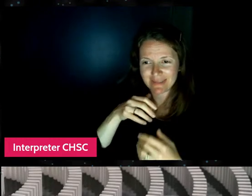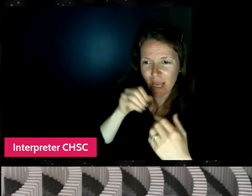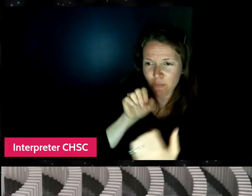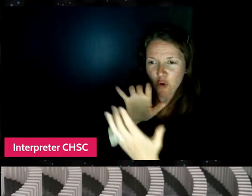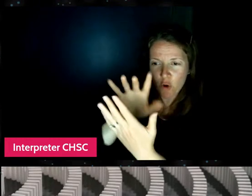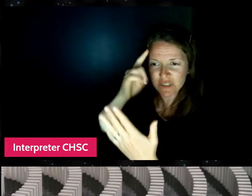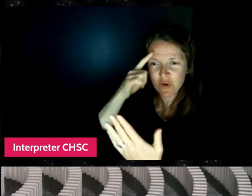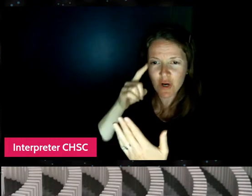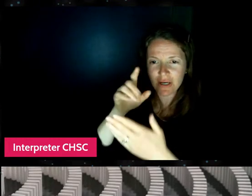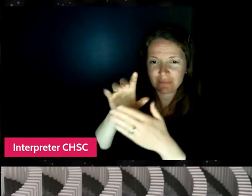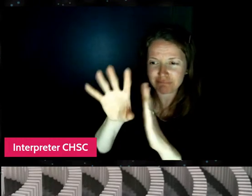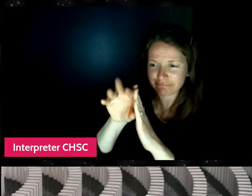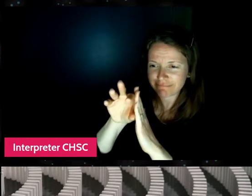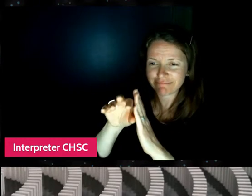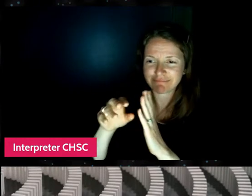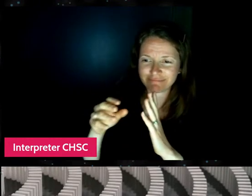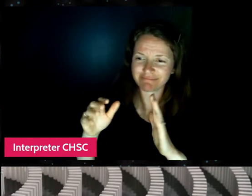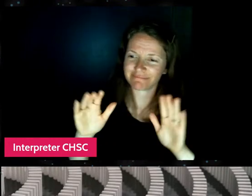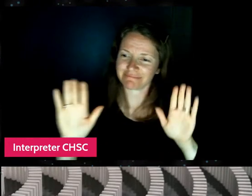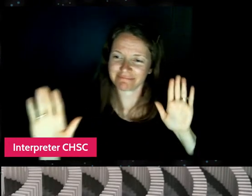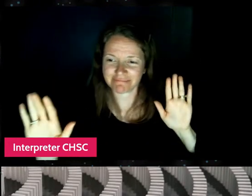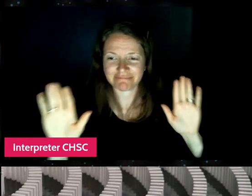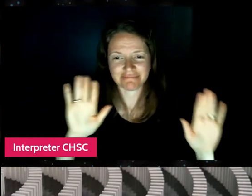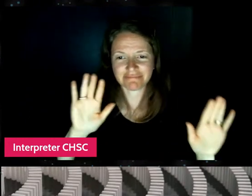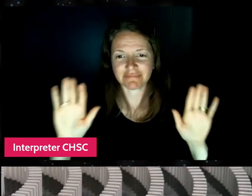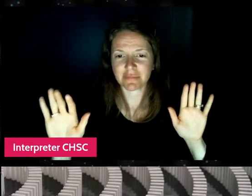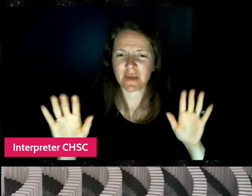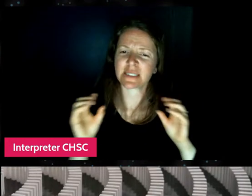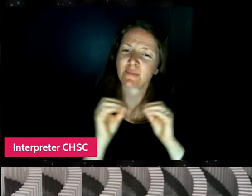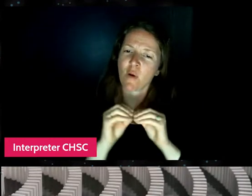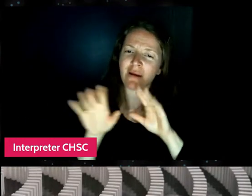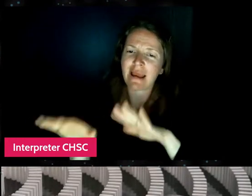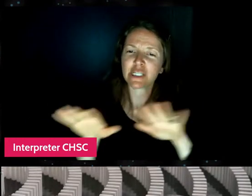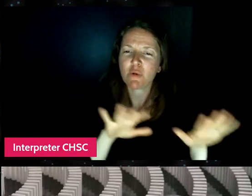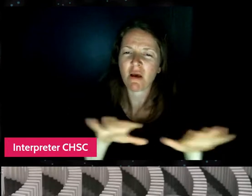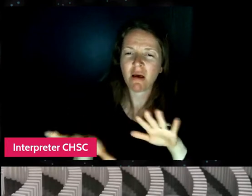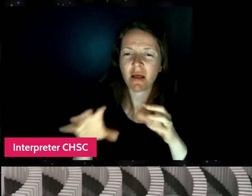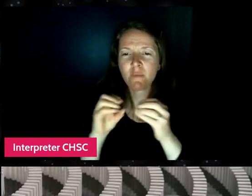which is very sort of casual and personal and informal.